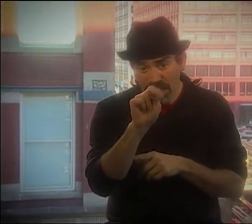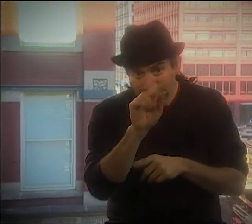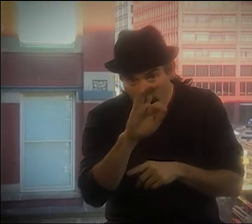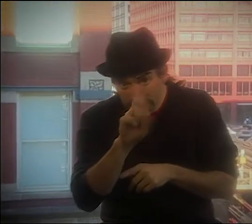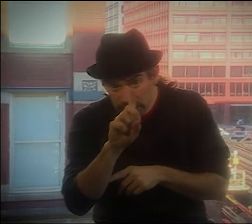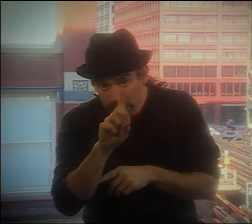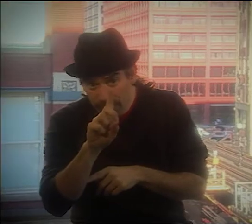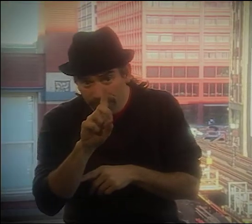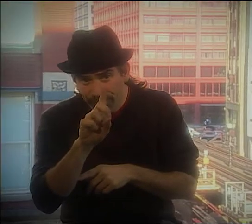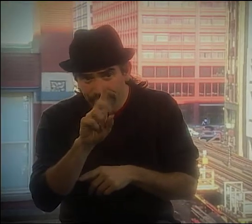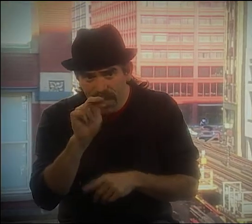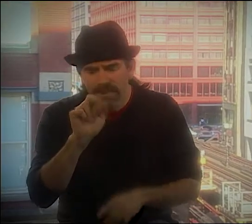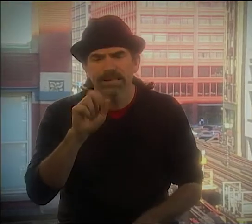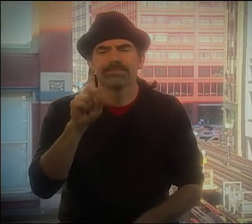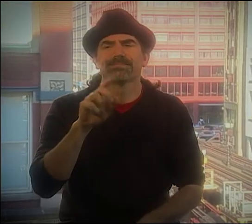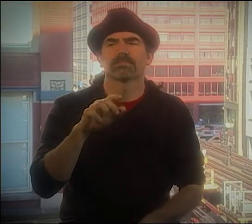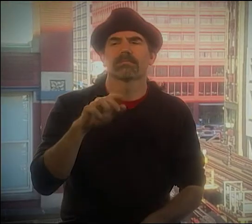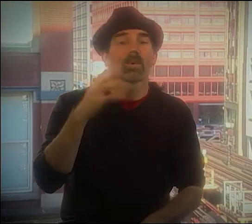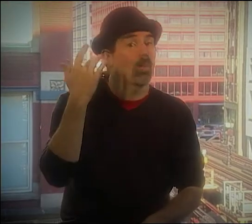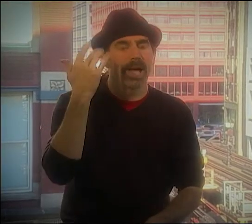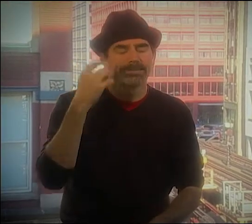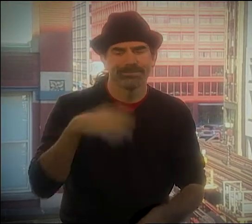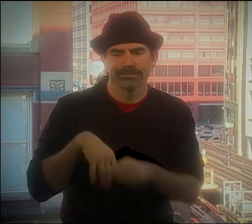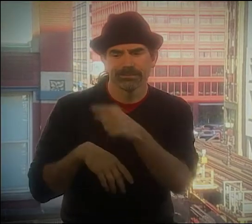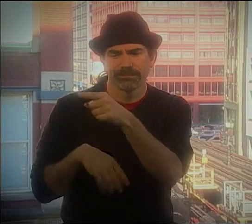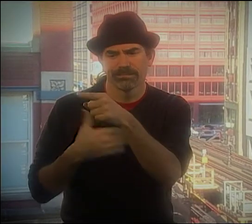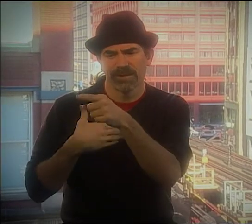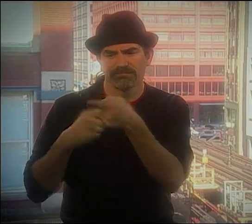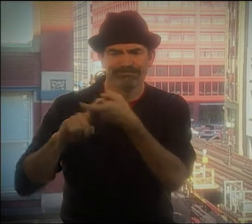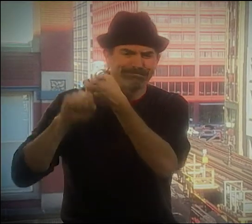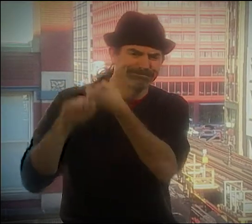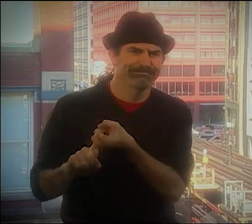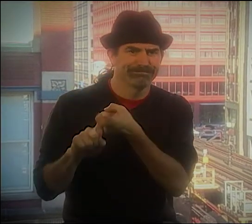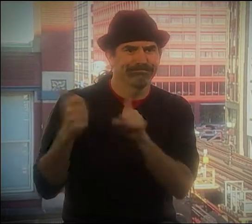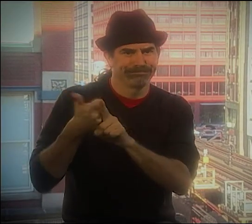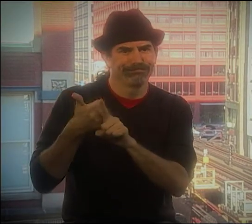SO THE NAD CONFERENCE--I WENT THERE BECAUSE I HAD A FRIEND